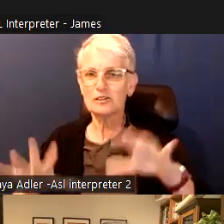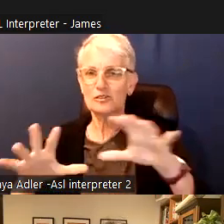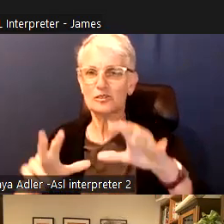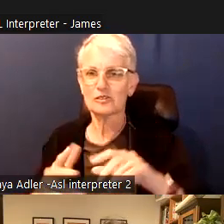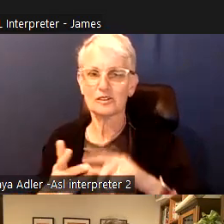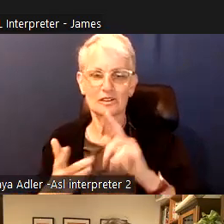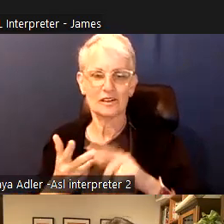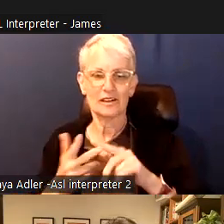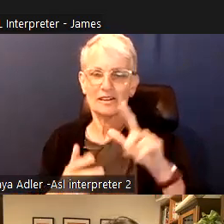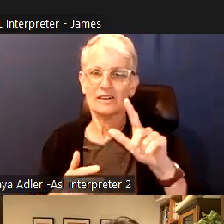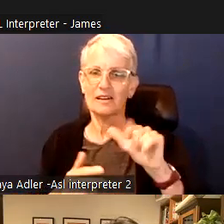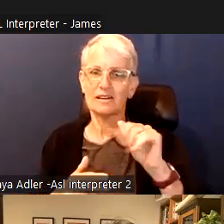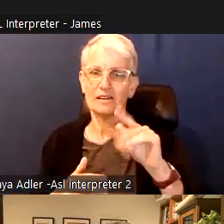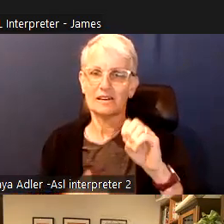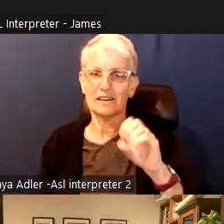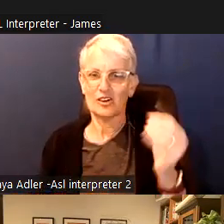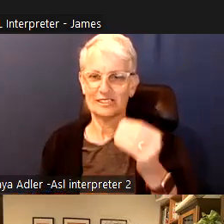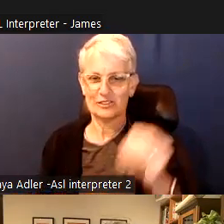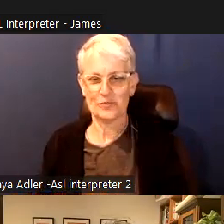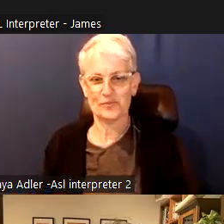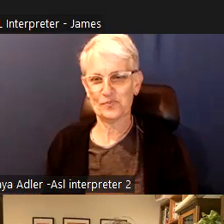of wage for many Torontonians.